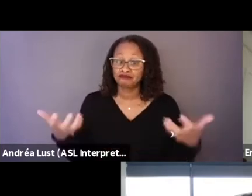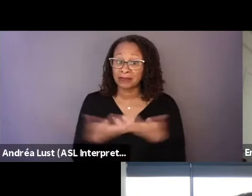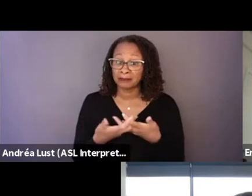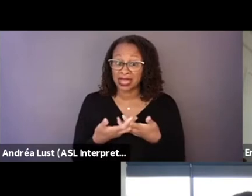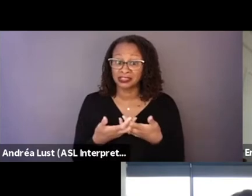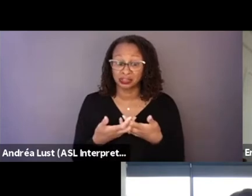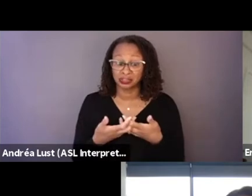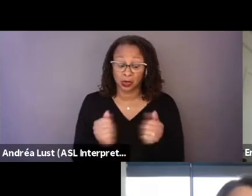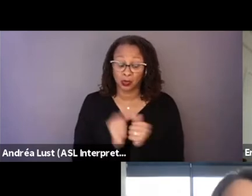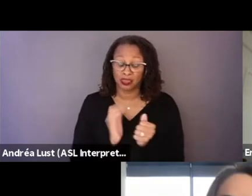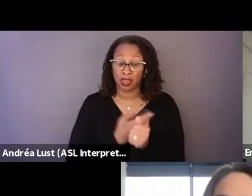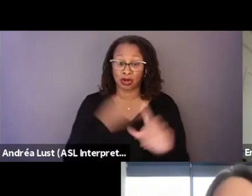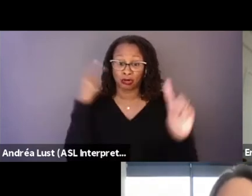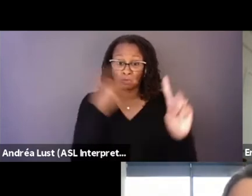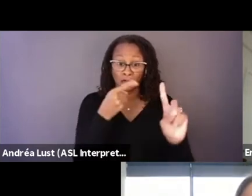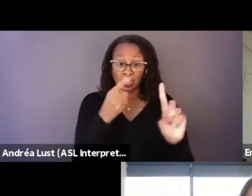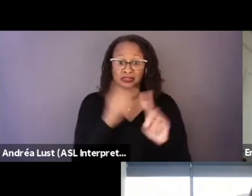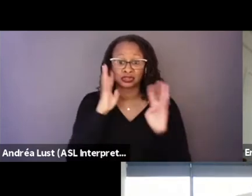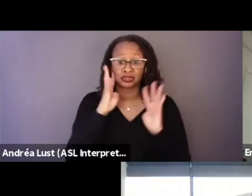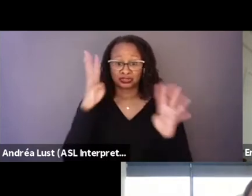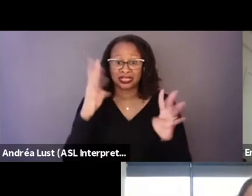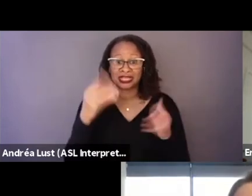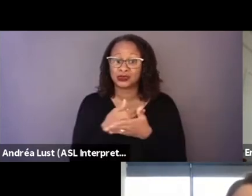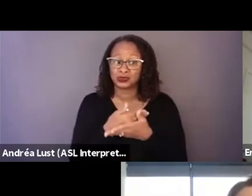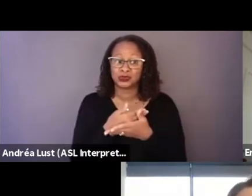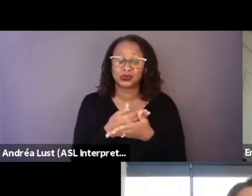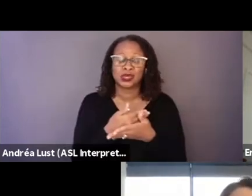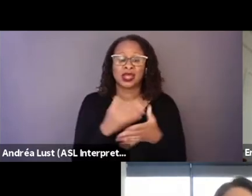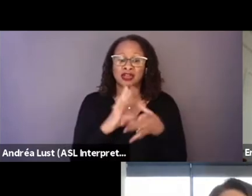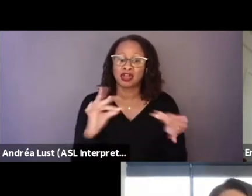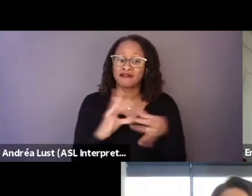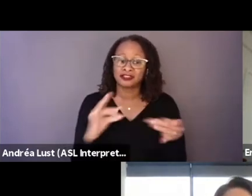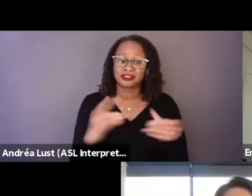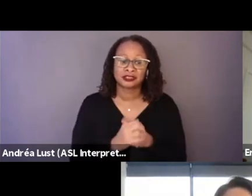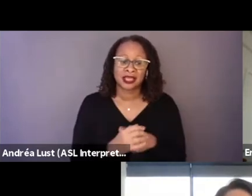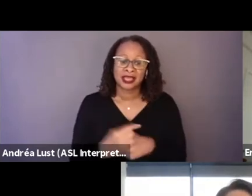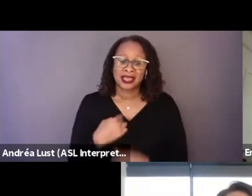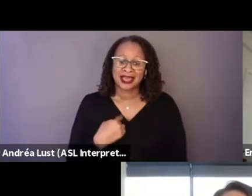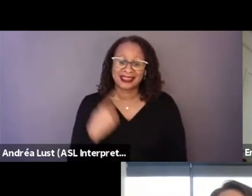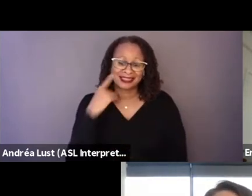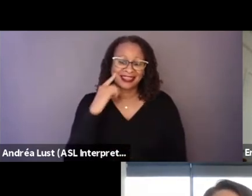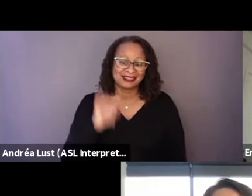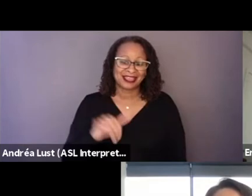to create that new conversation. So I think that was kind of the starting point